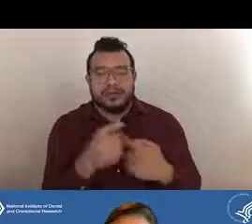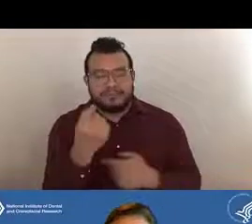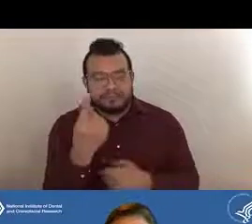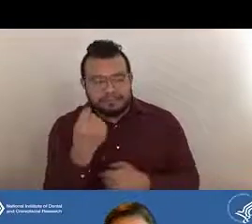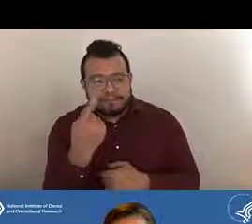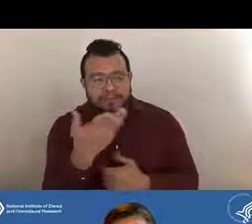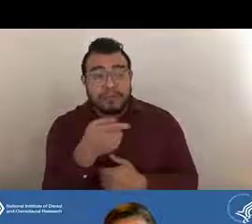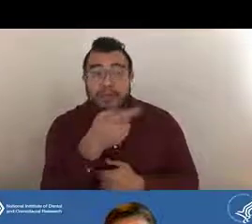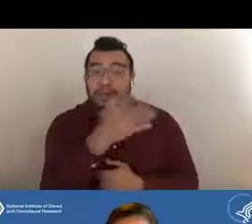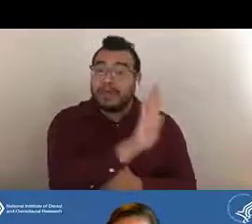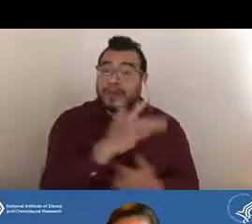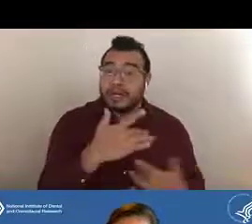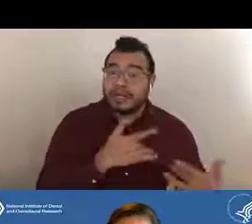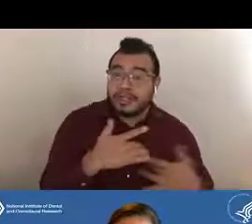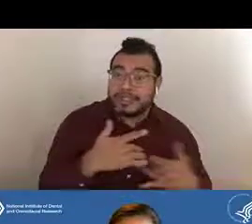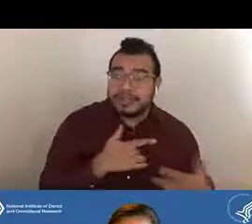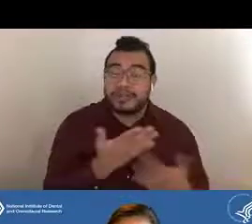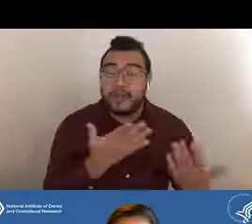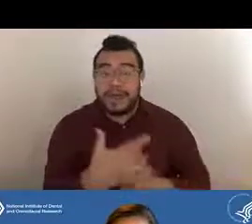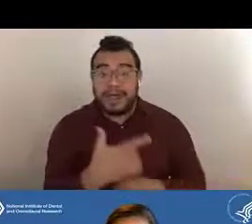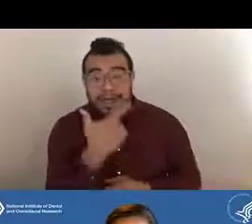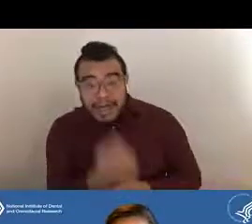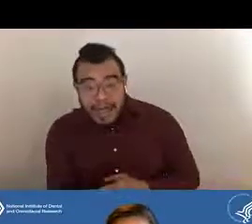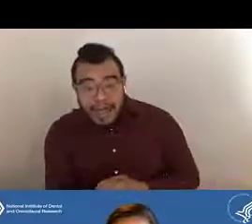what they liked about the review, what concerns they might have.